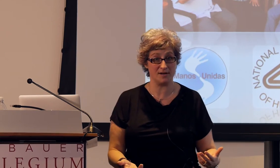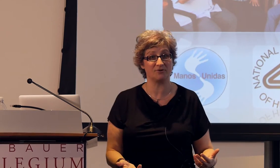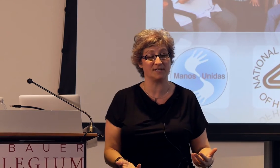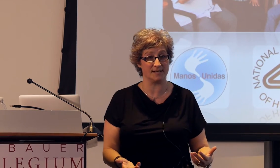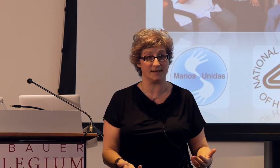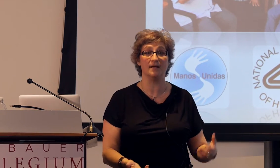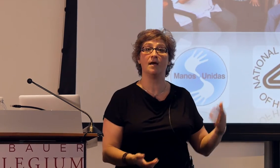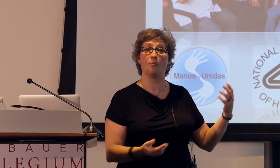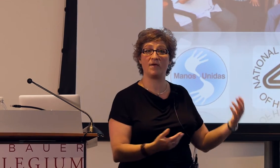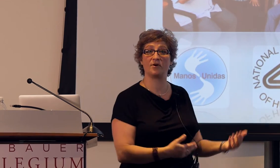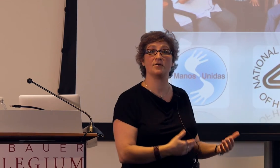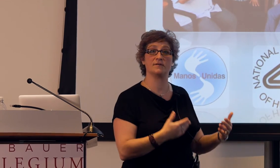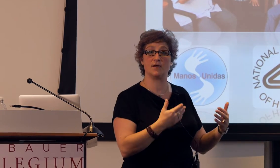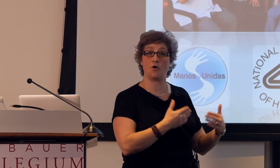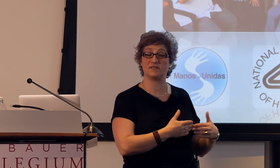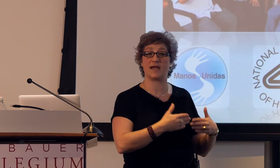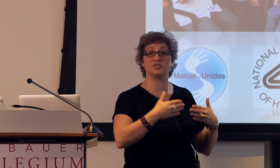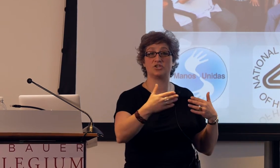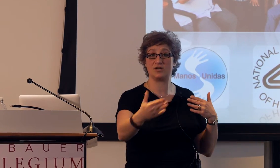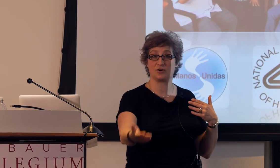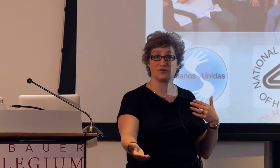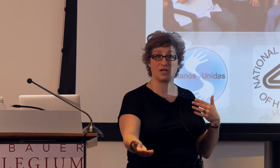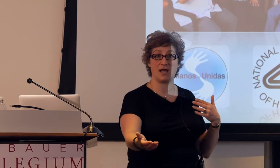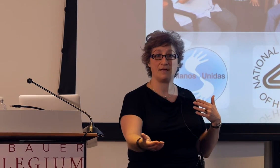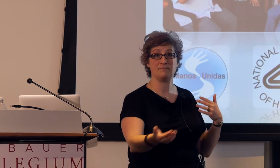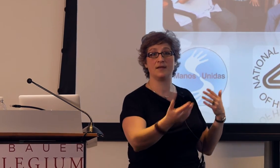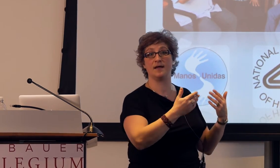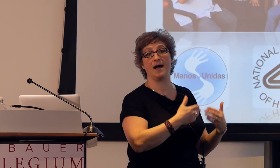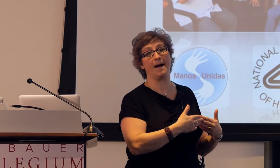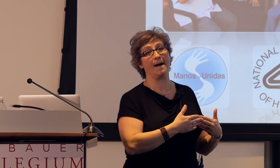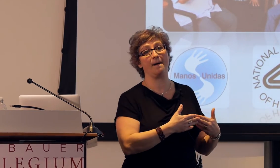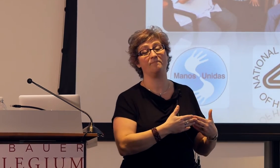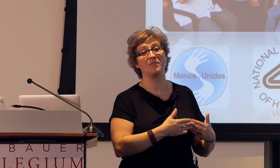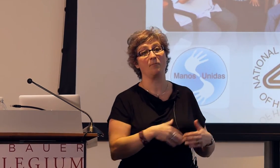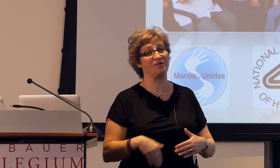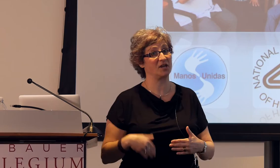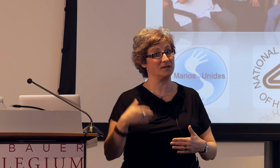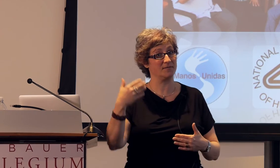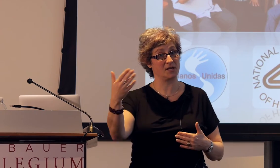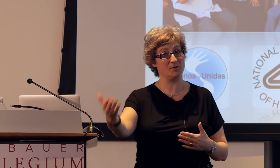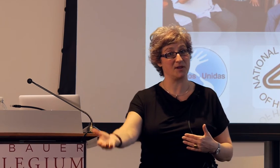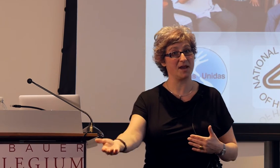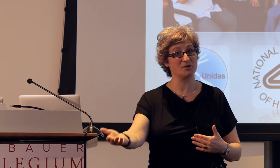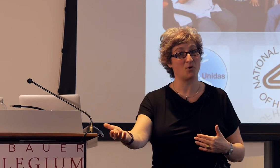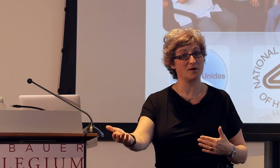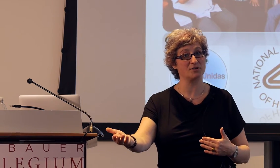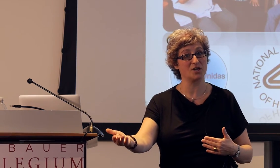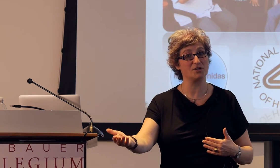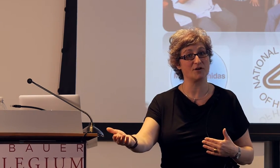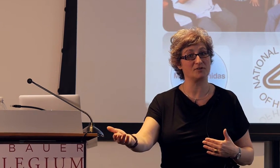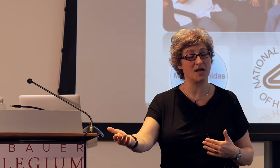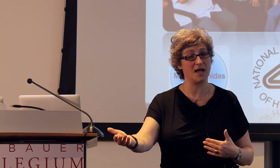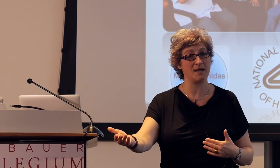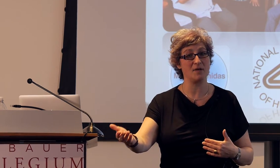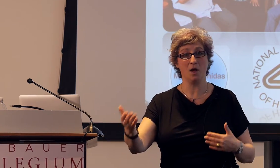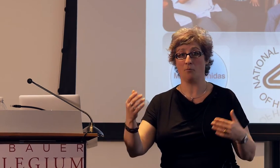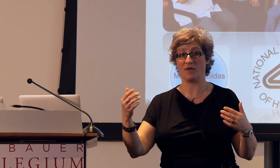interested in, whether the homesigns change over time, whether the communication partners change over time,